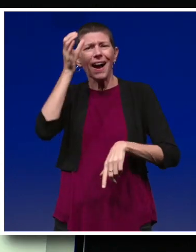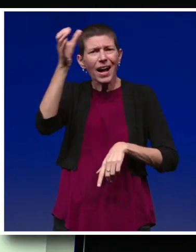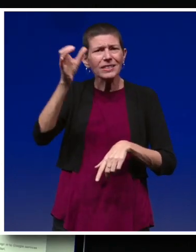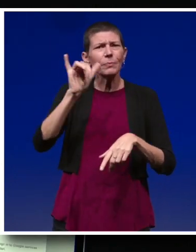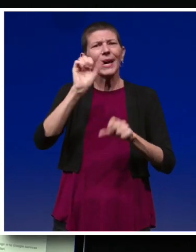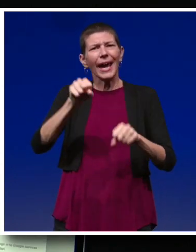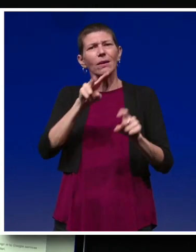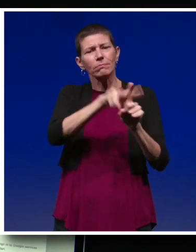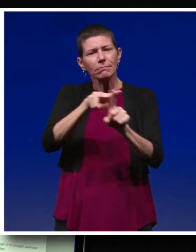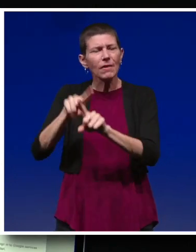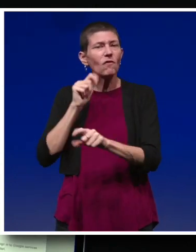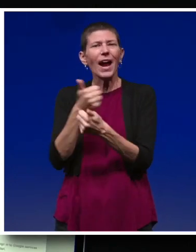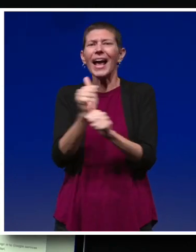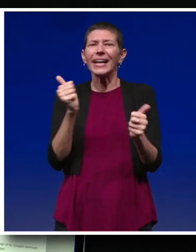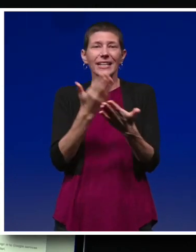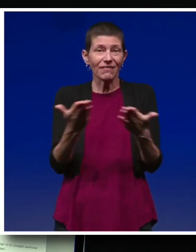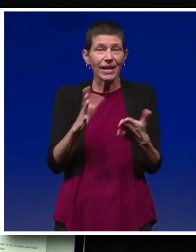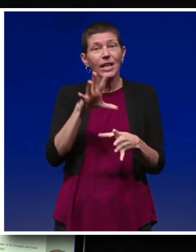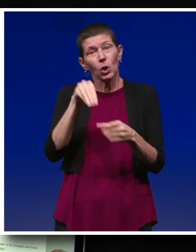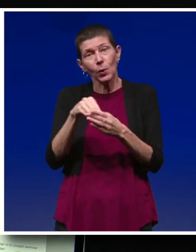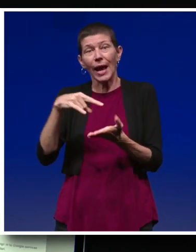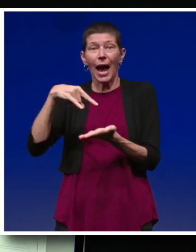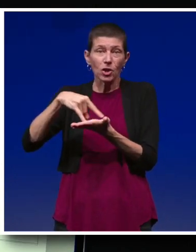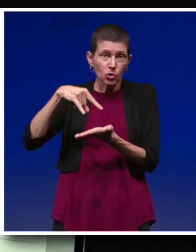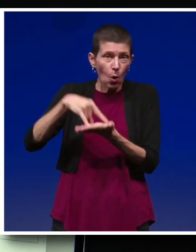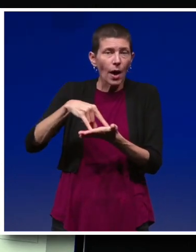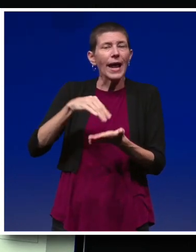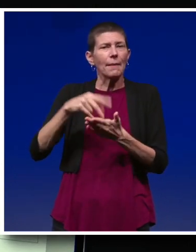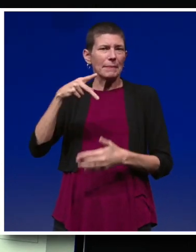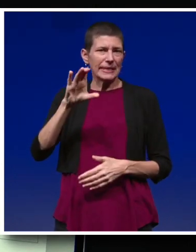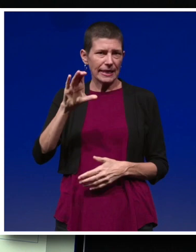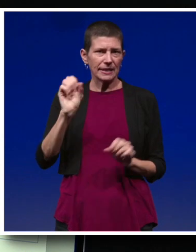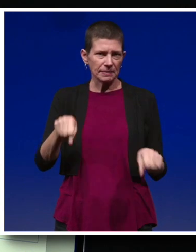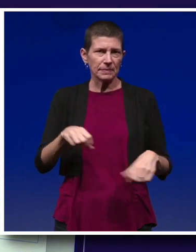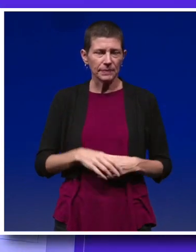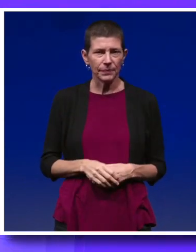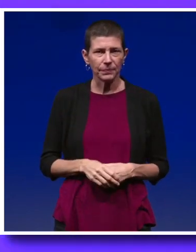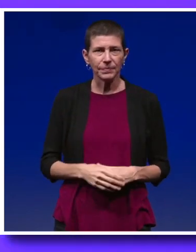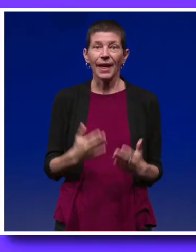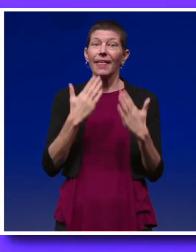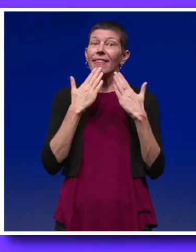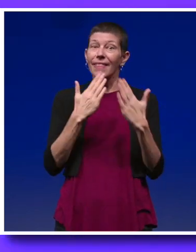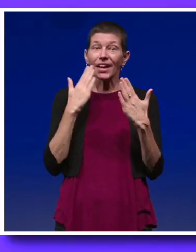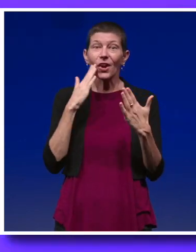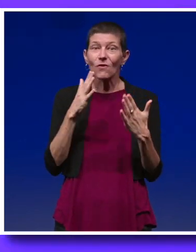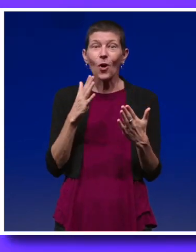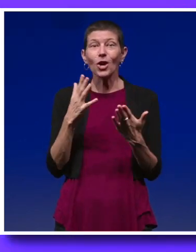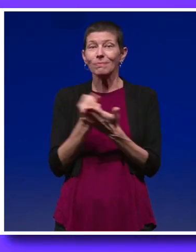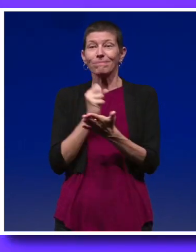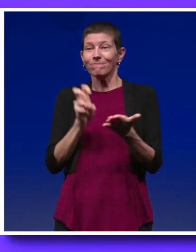that can be used on any device, including Android devices and PCs. Thank you for taking this journey with us